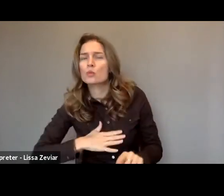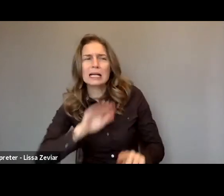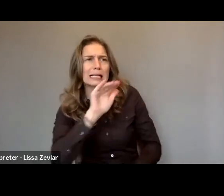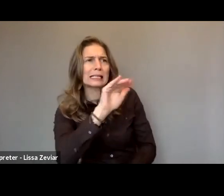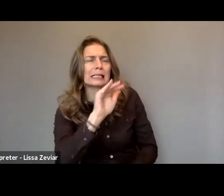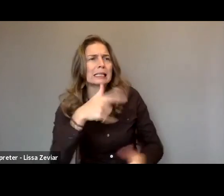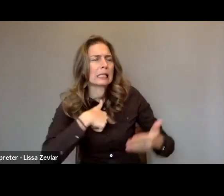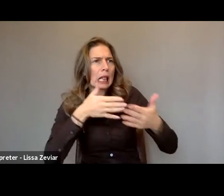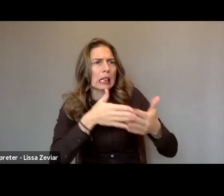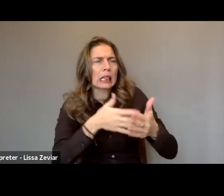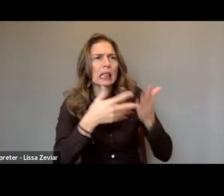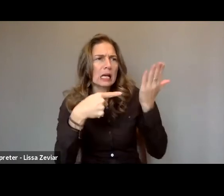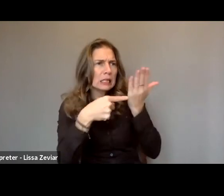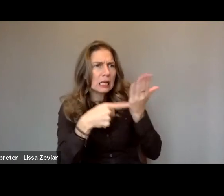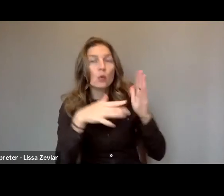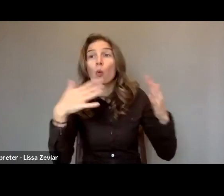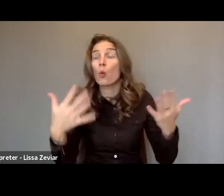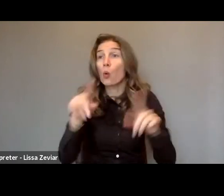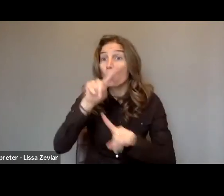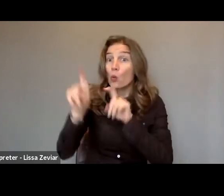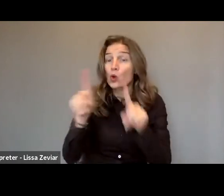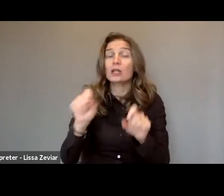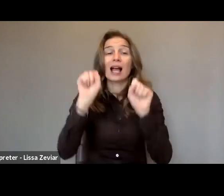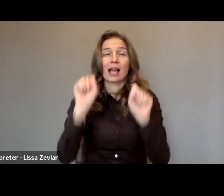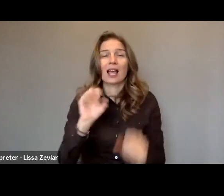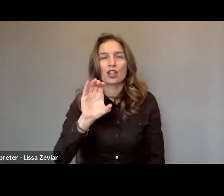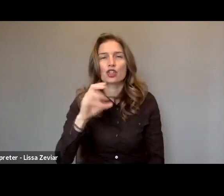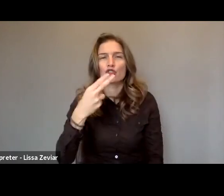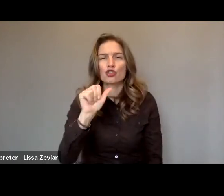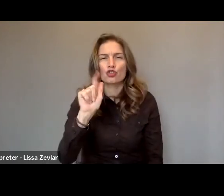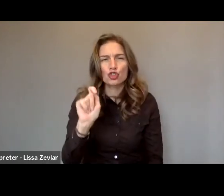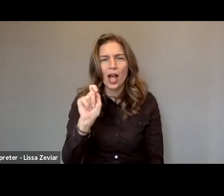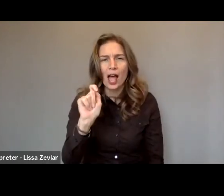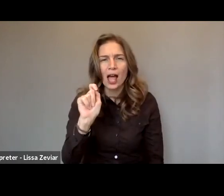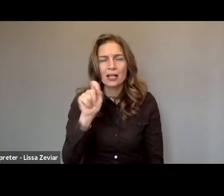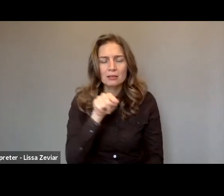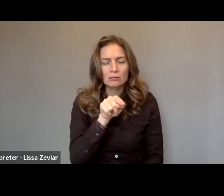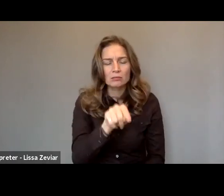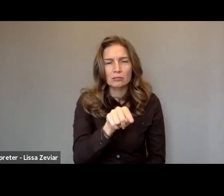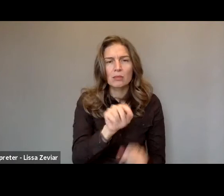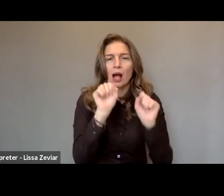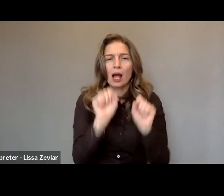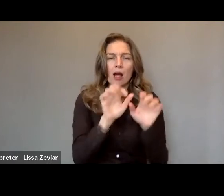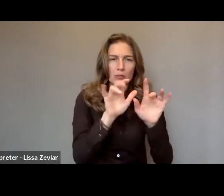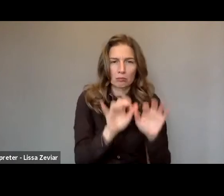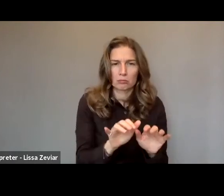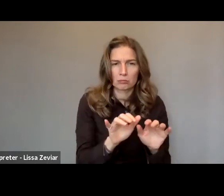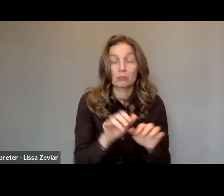and also during the Q&A, we'll be able to activate your microphone, so you'll be able to ask your question.